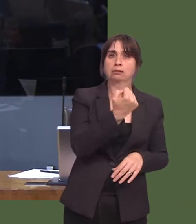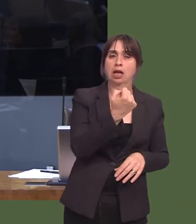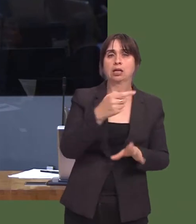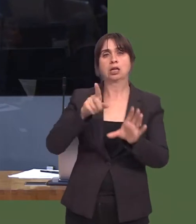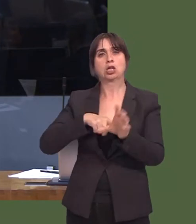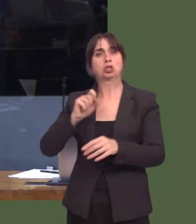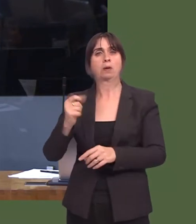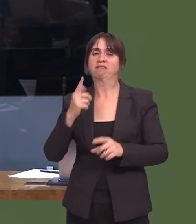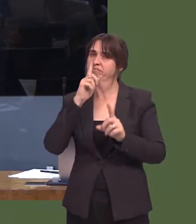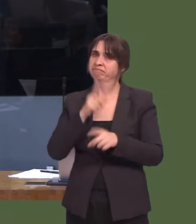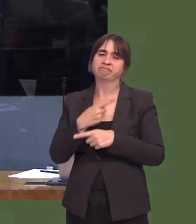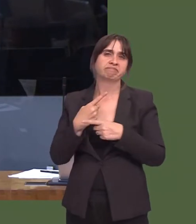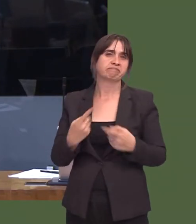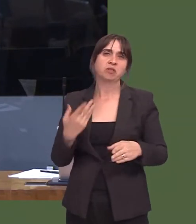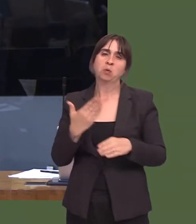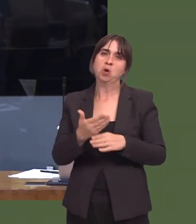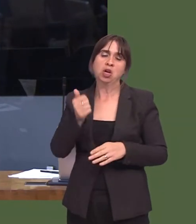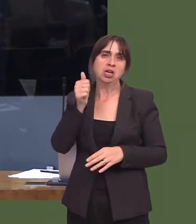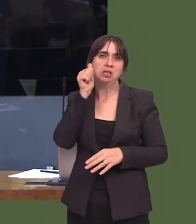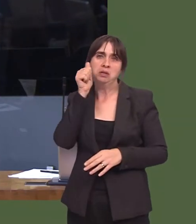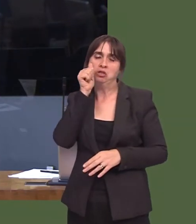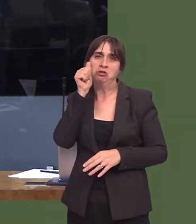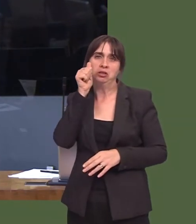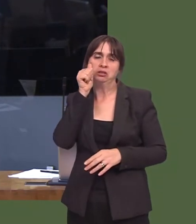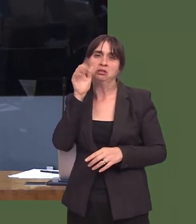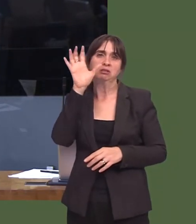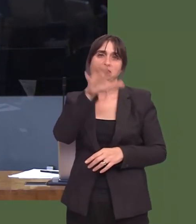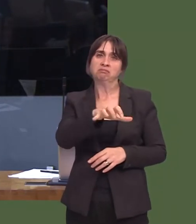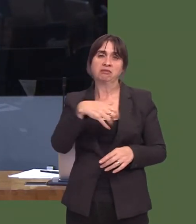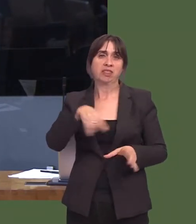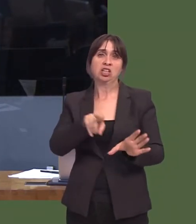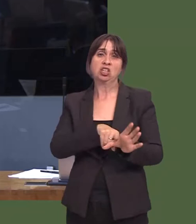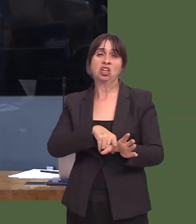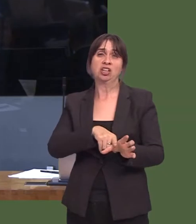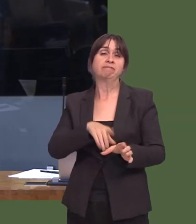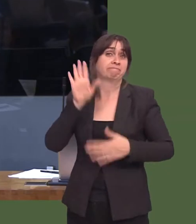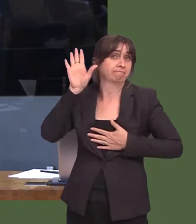Rwyín datgan diddordeb fel tad i un ferch ym mlwyddyn 10 ac un ferch ym mlwyddyn 12.